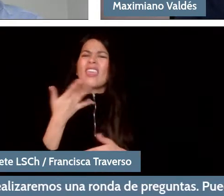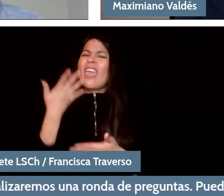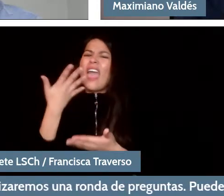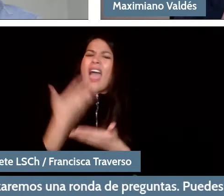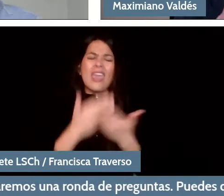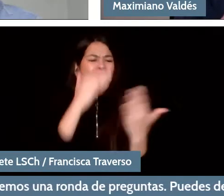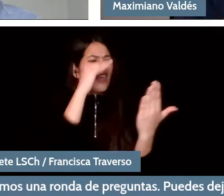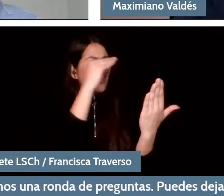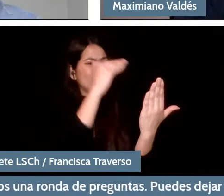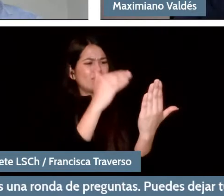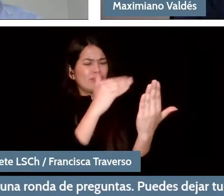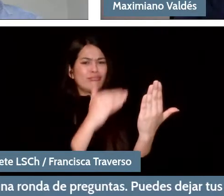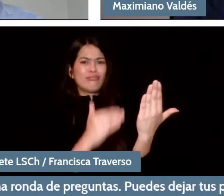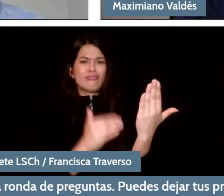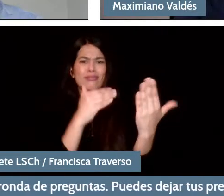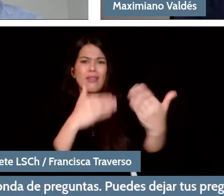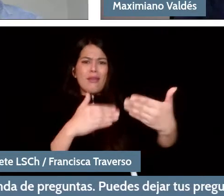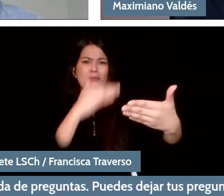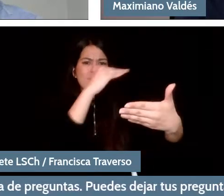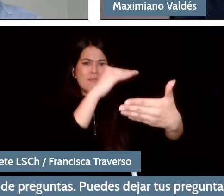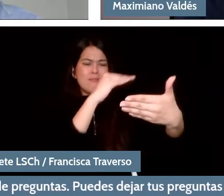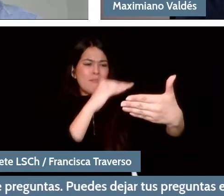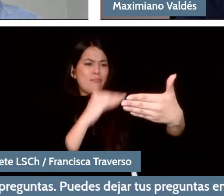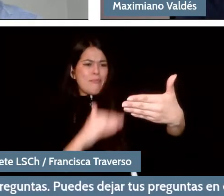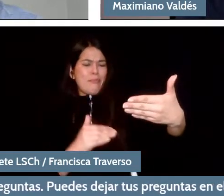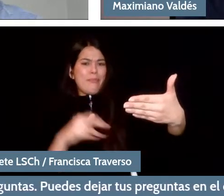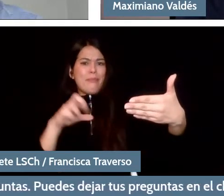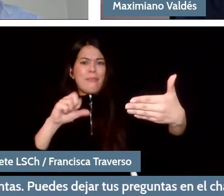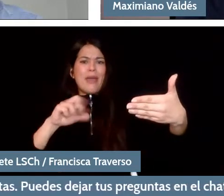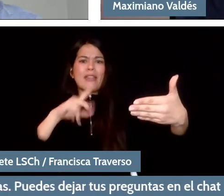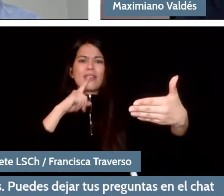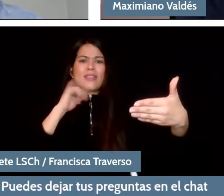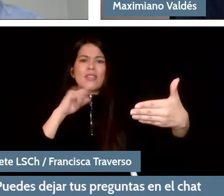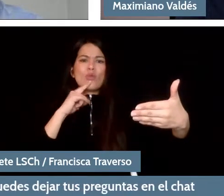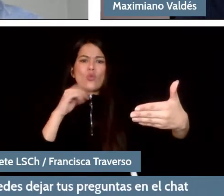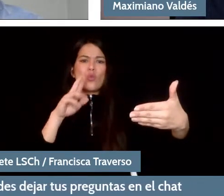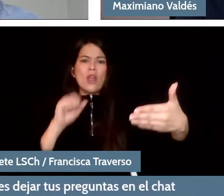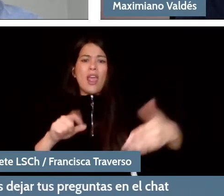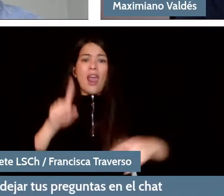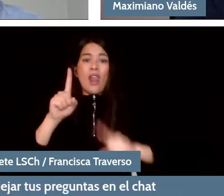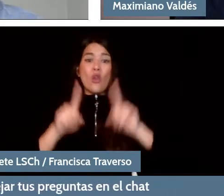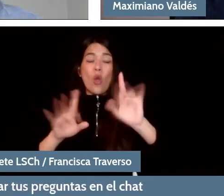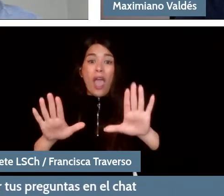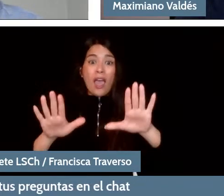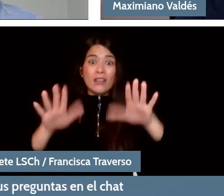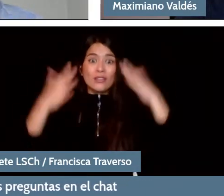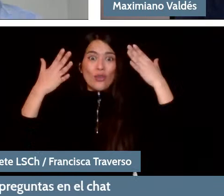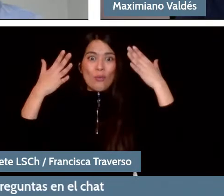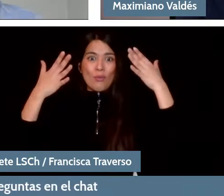One element that I don't want to fail to mention is amazement. Amazement is the mother of philosophy